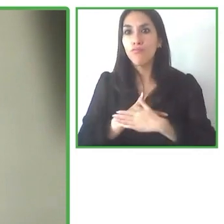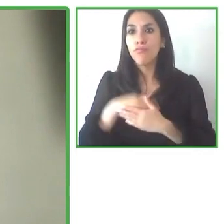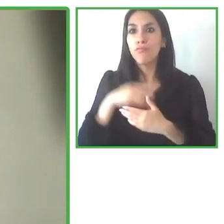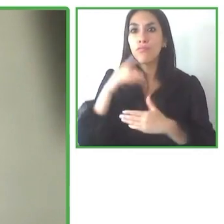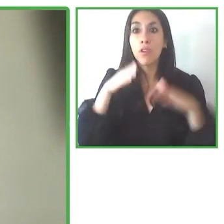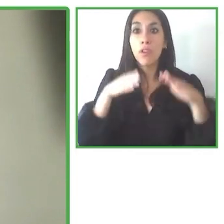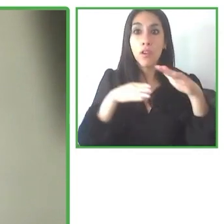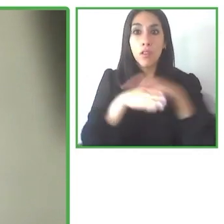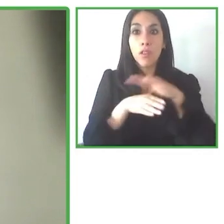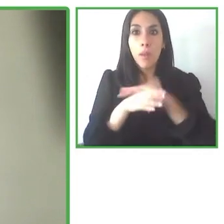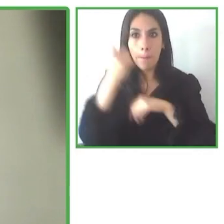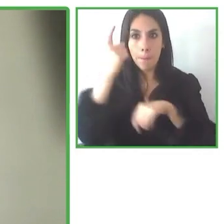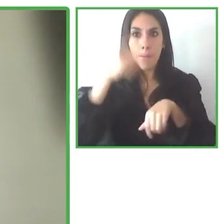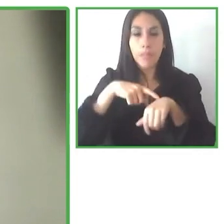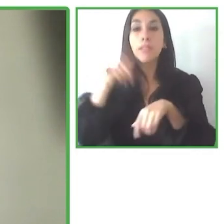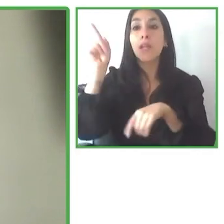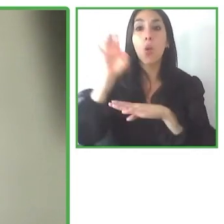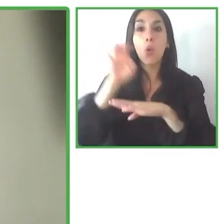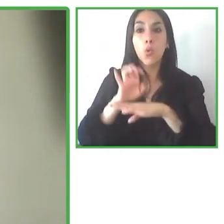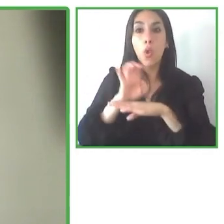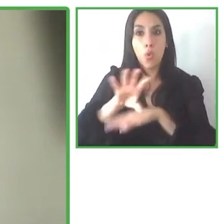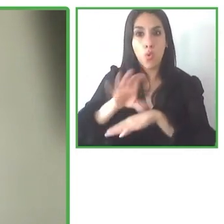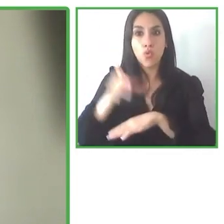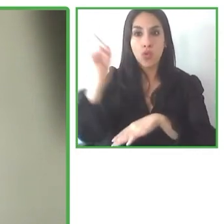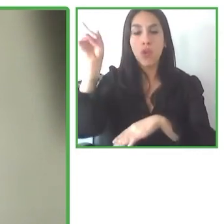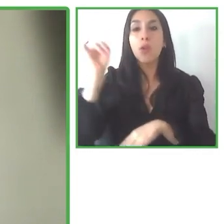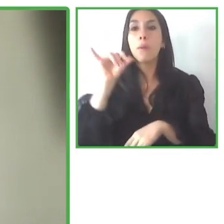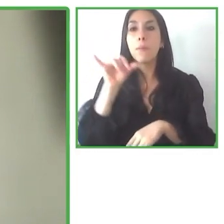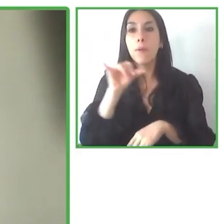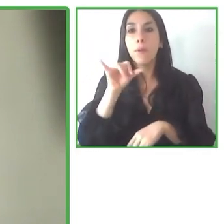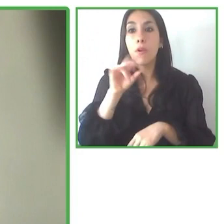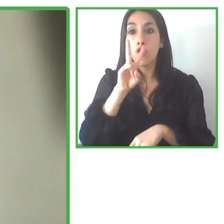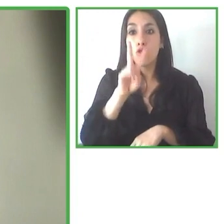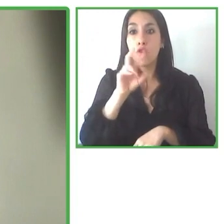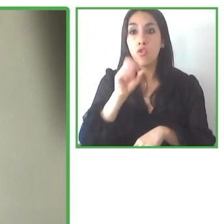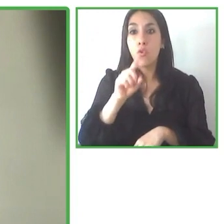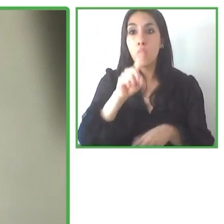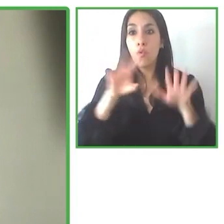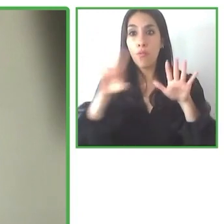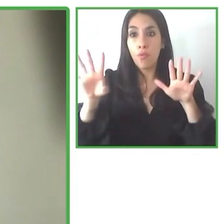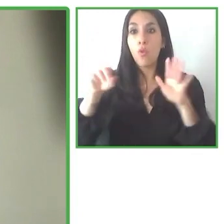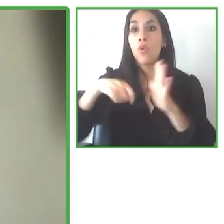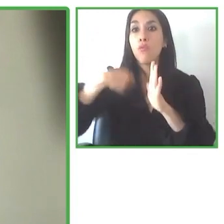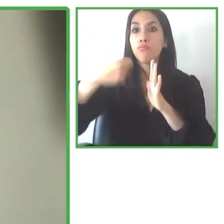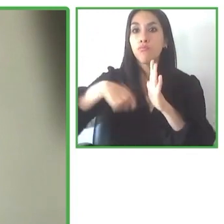but also since 2009, we've been operating in other countries throughout the region.